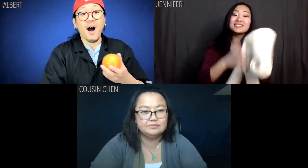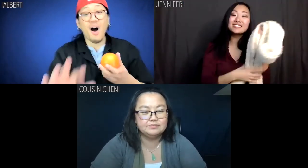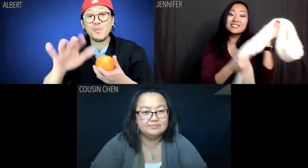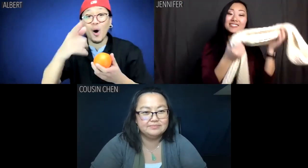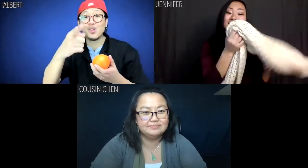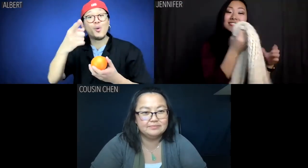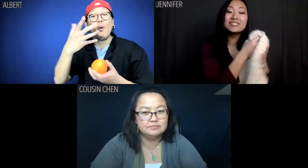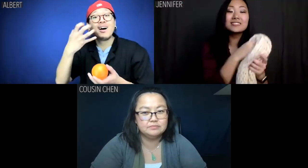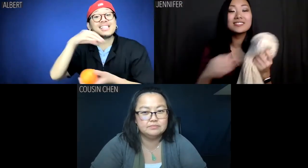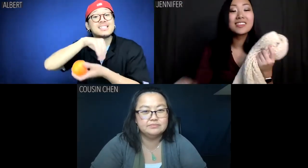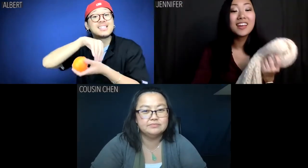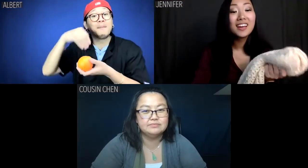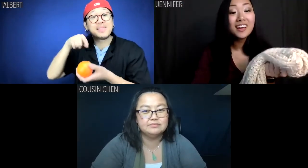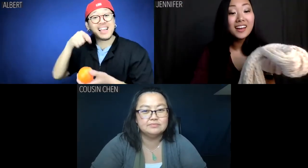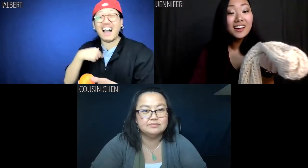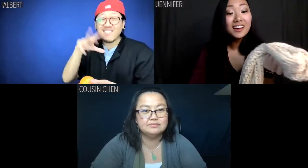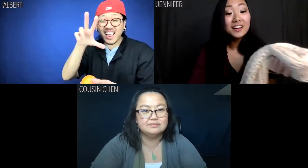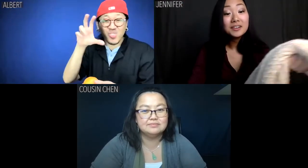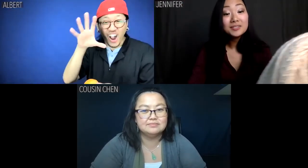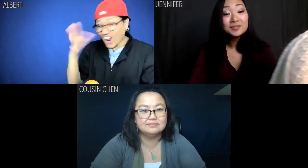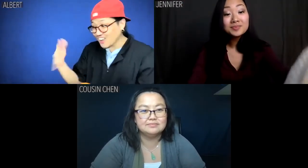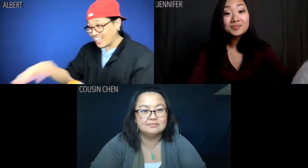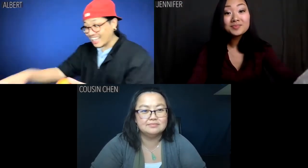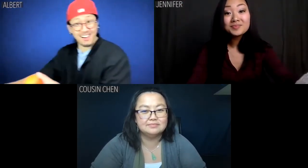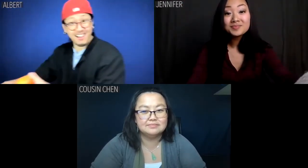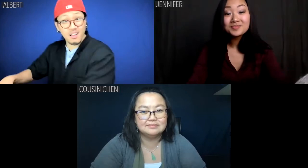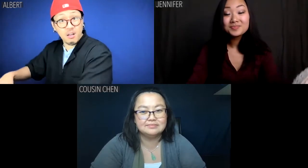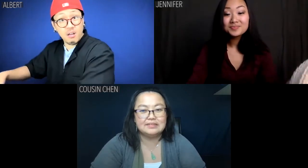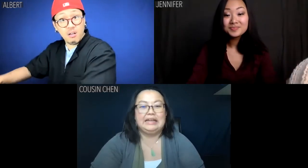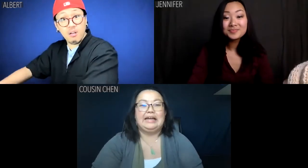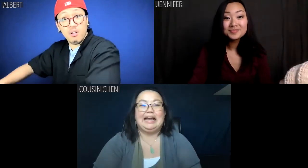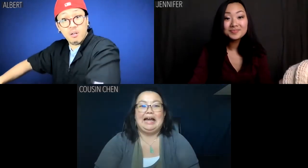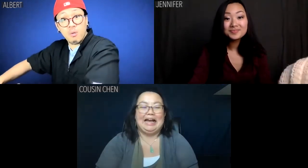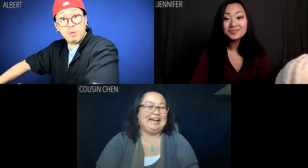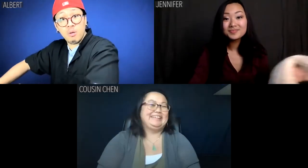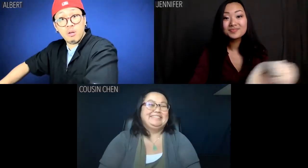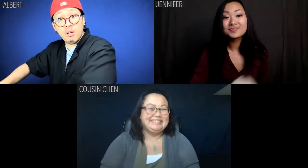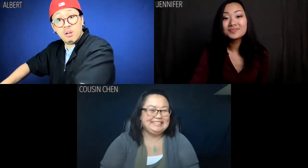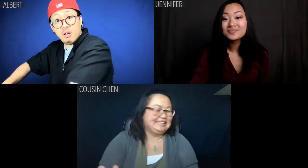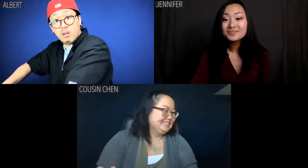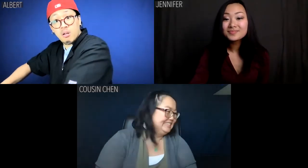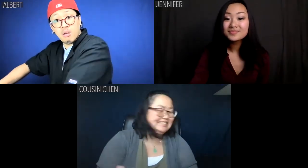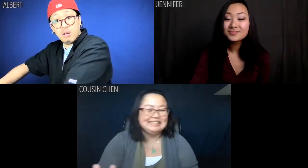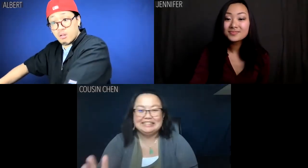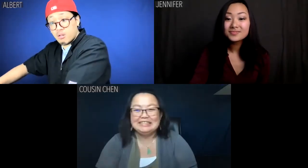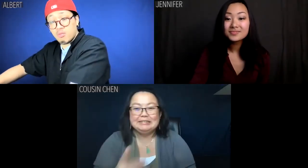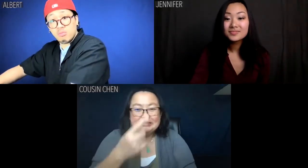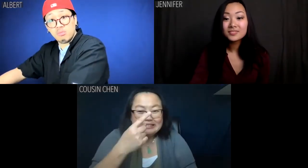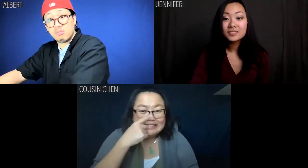Albert: Or a dumpling? I've got like three hundred.